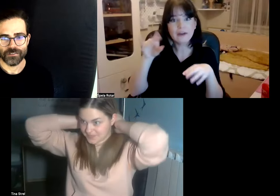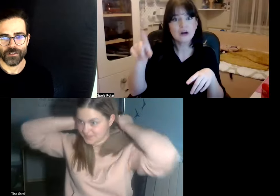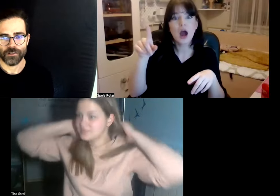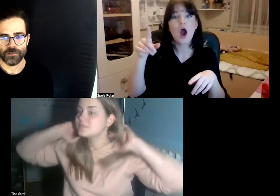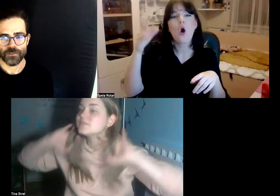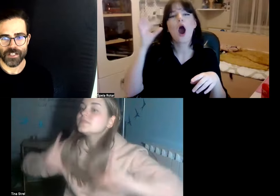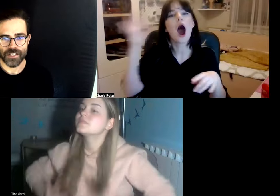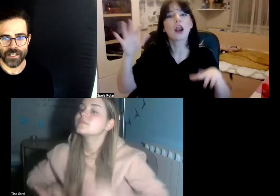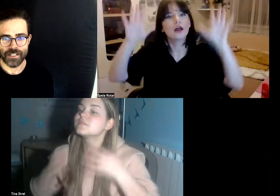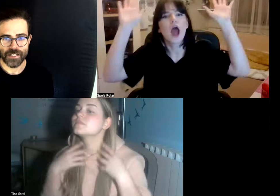for instance